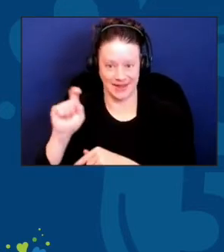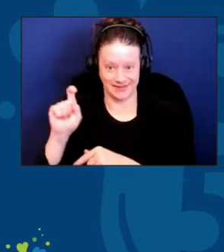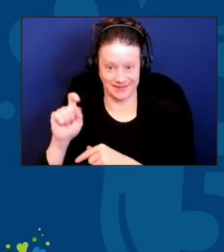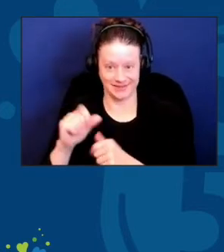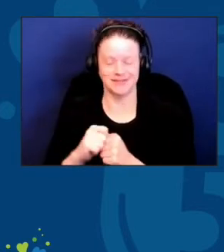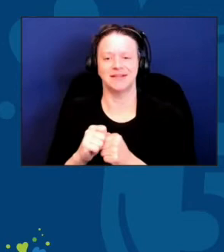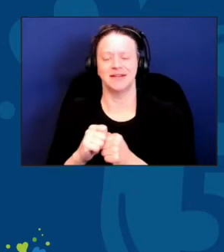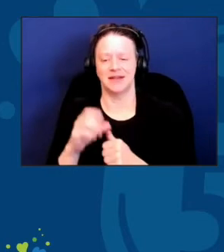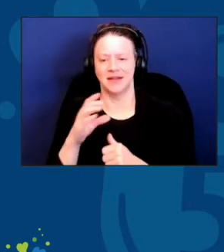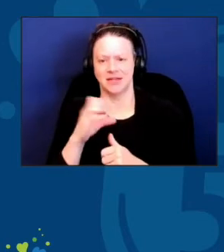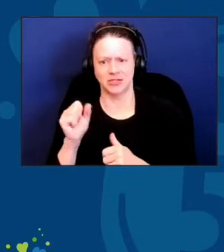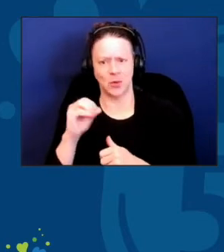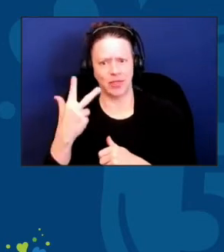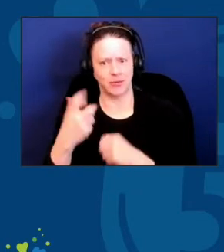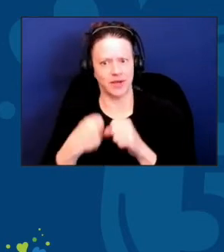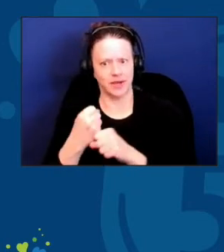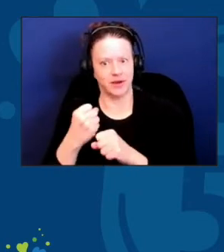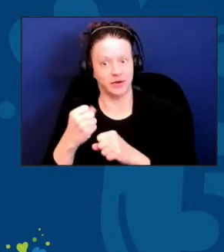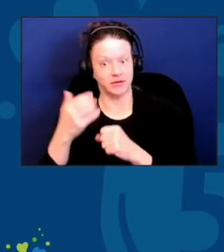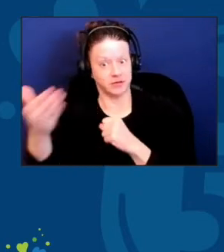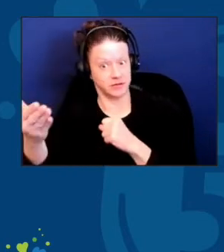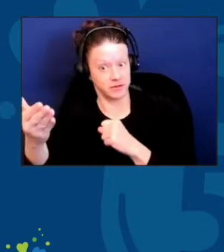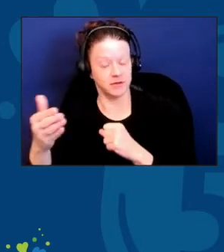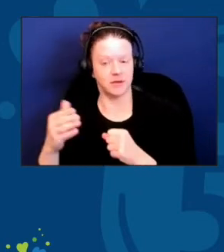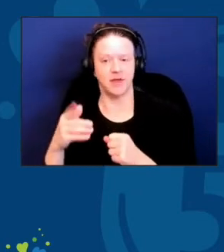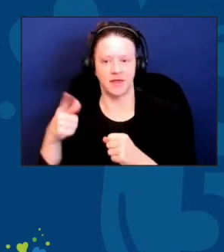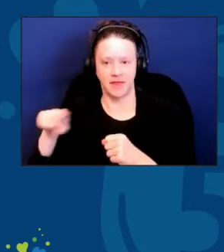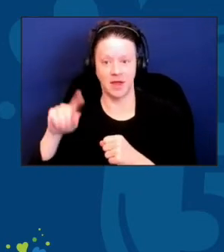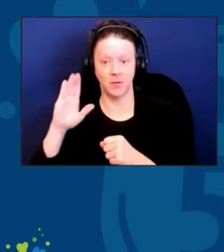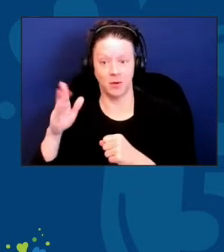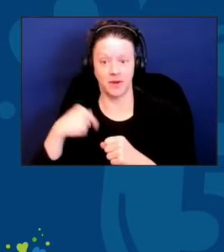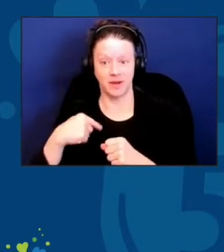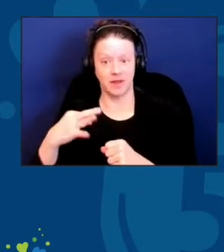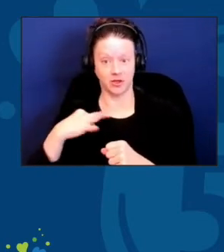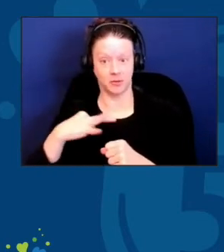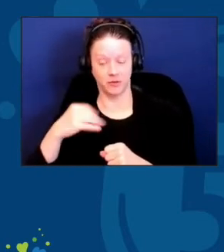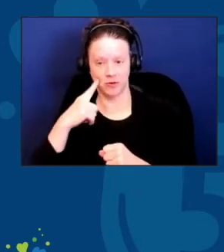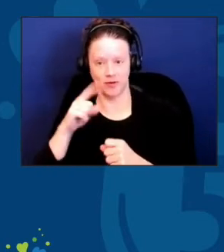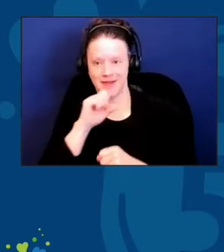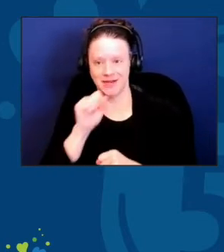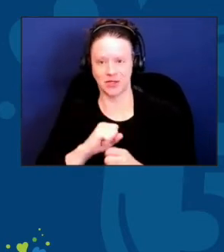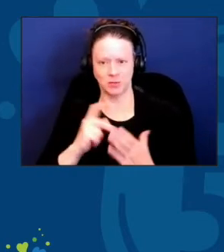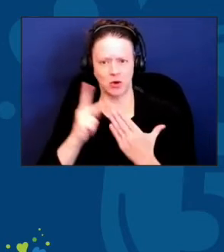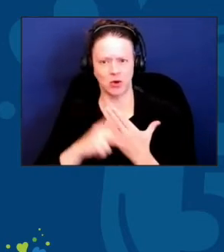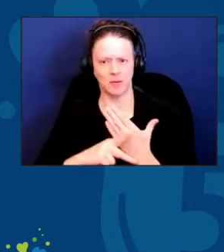How should the aging network be thinking about Gen X and possible changes that may be required